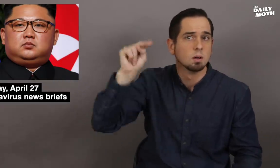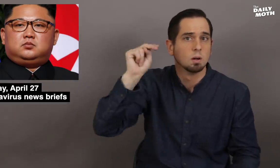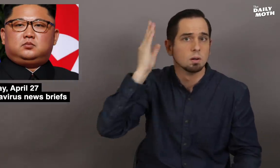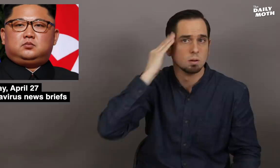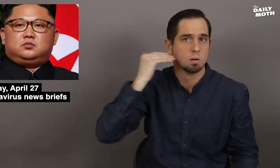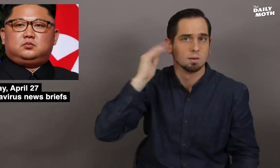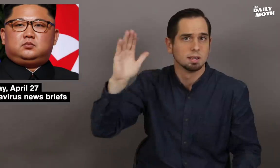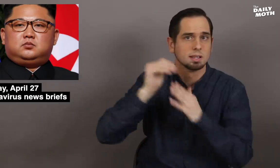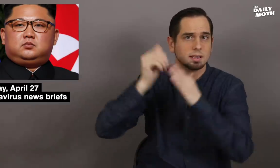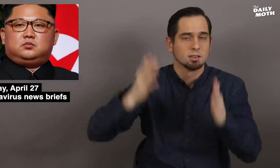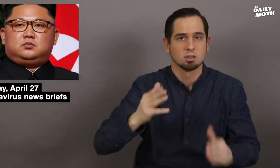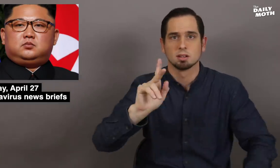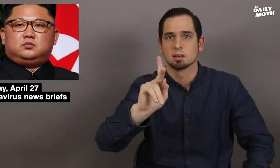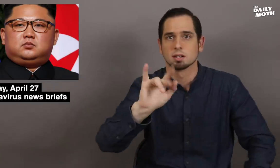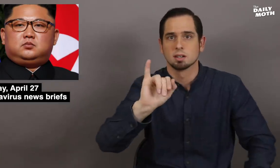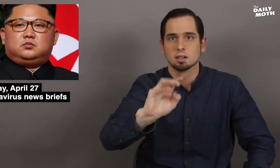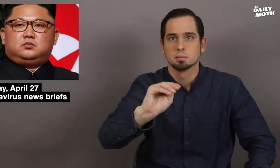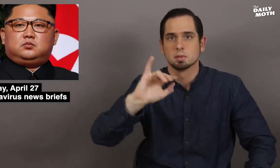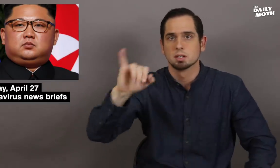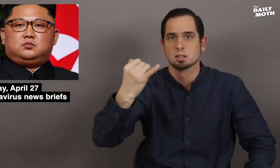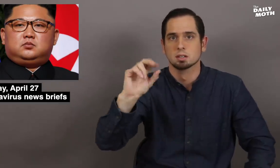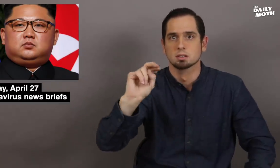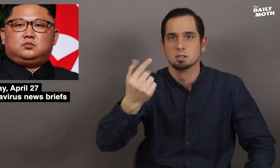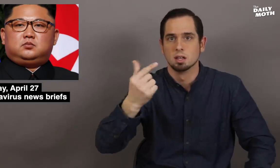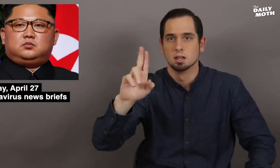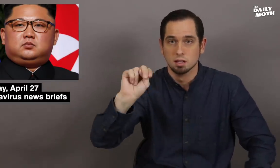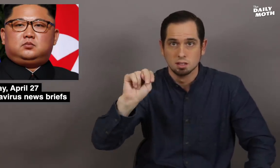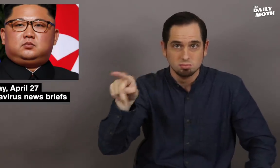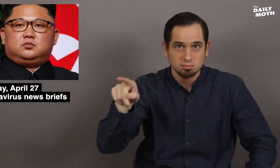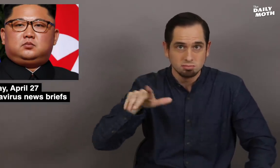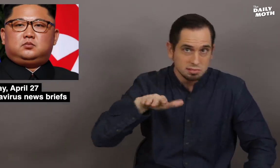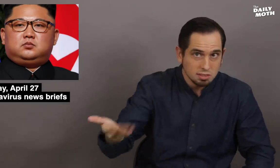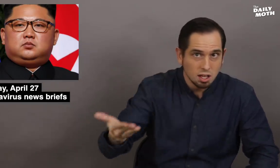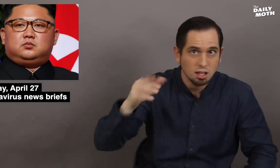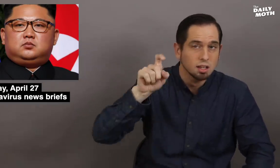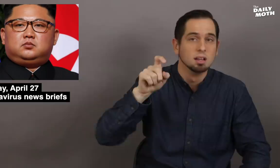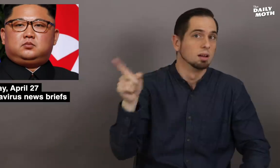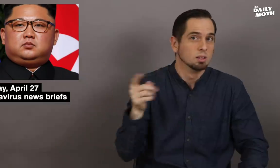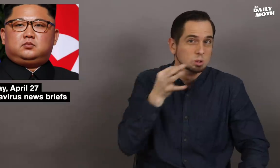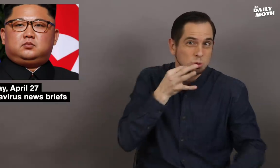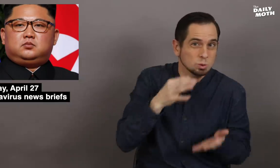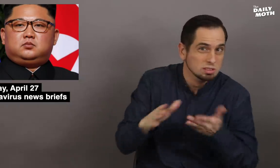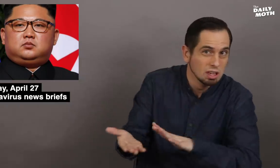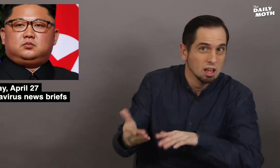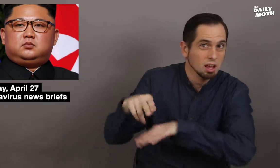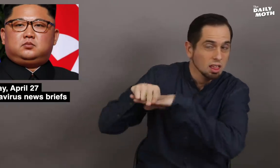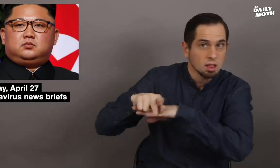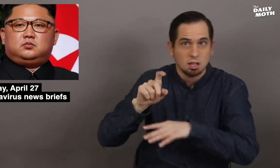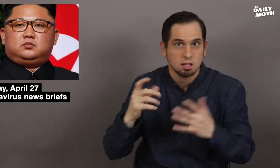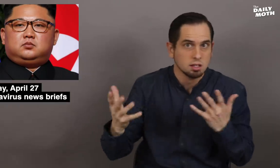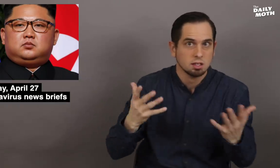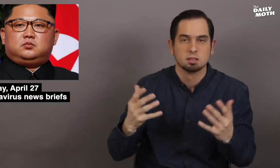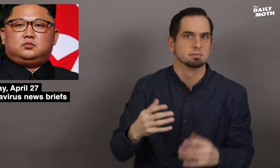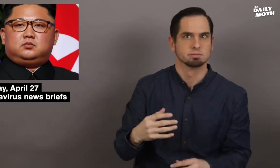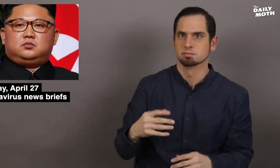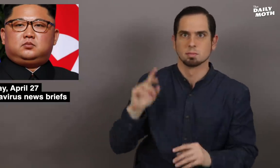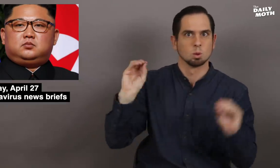North Korean leader Kim Jong Un is dead or near death.